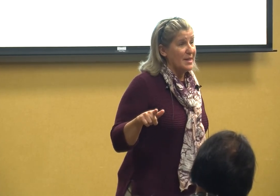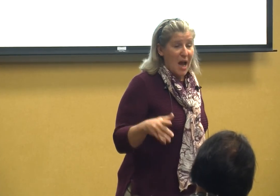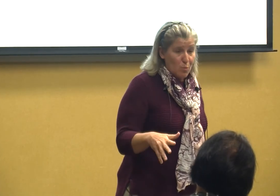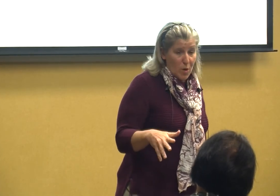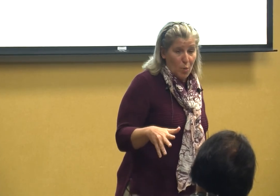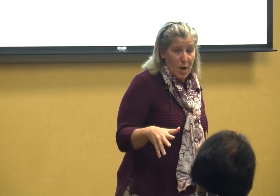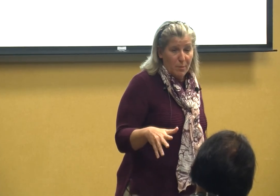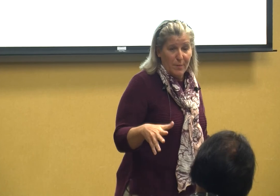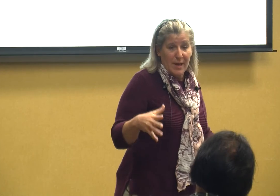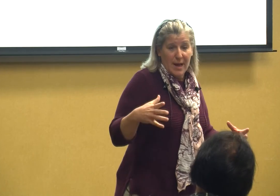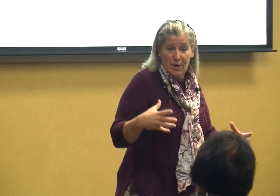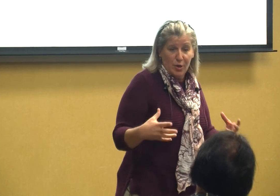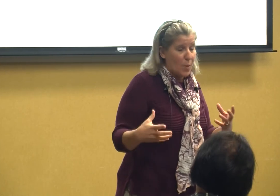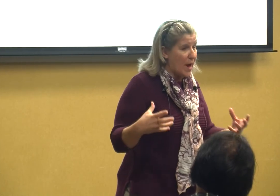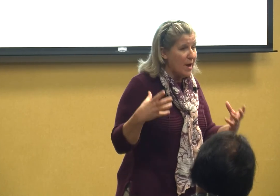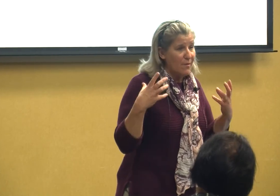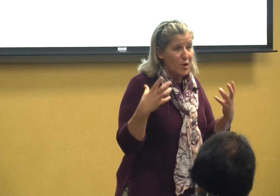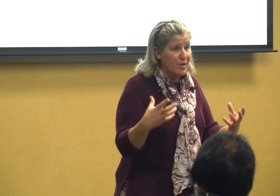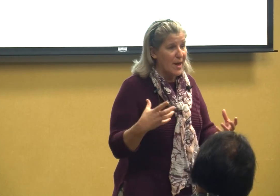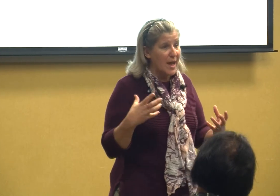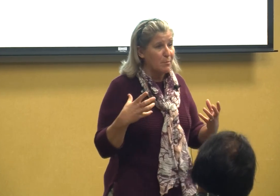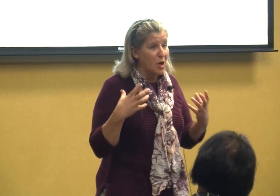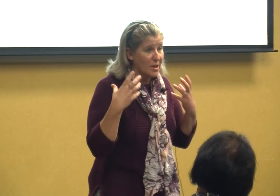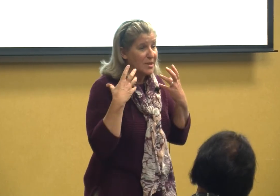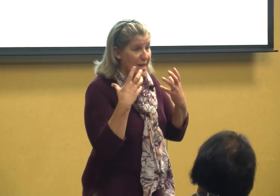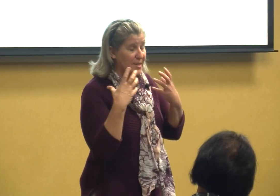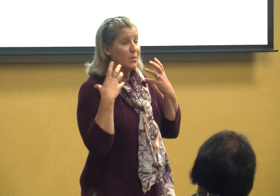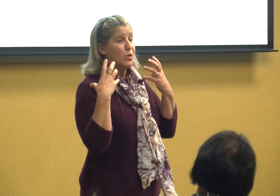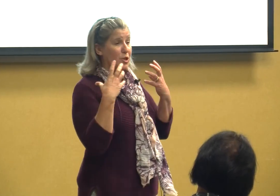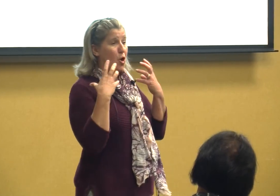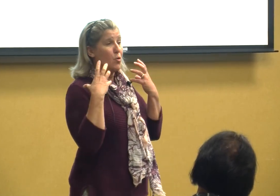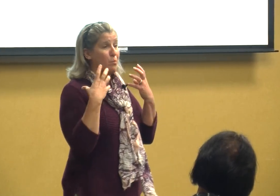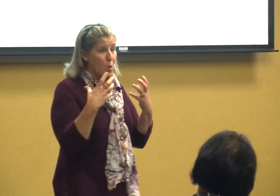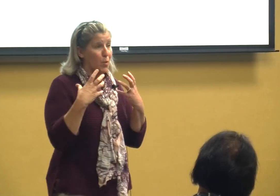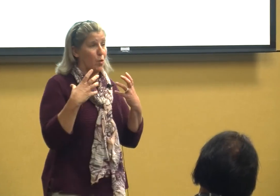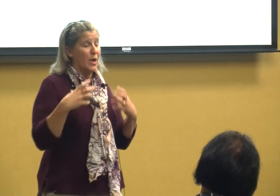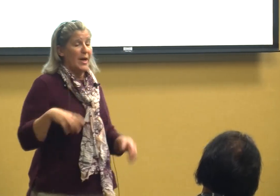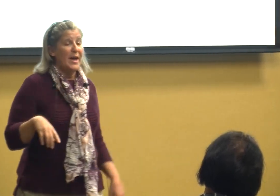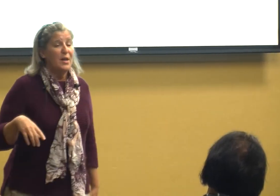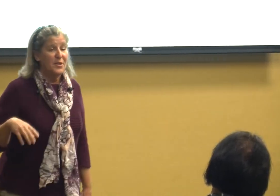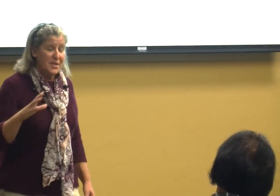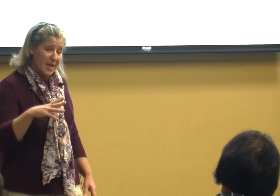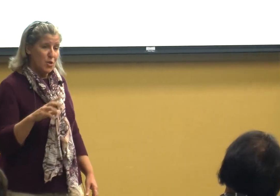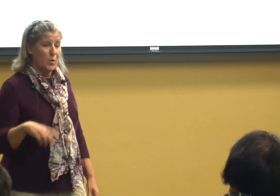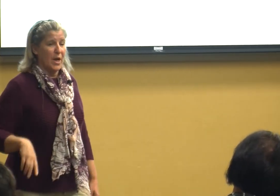9-1-1 would be a you know everything because Leslie would turn purple the teacher would go